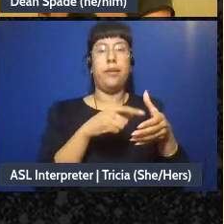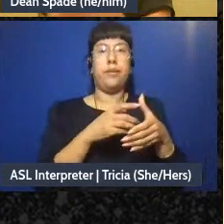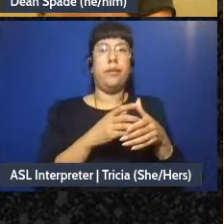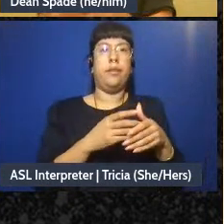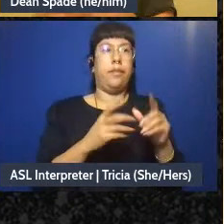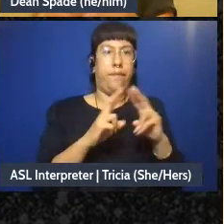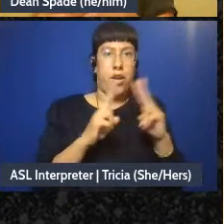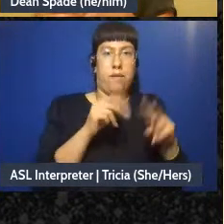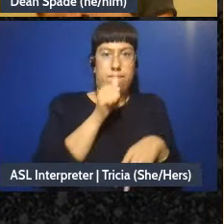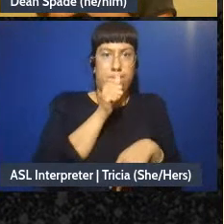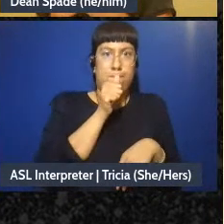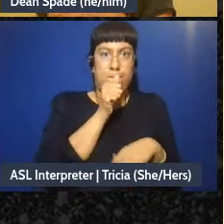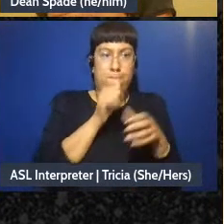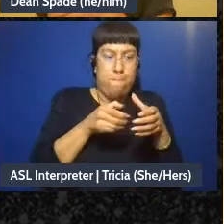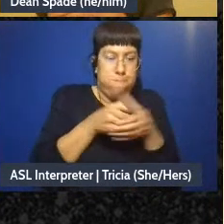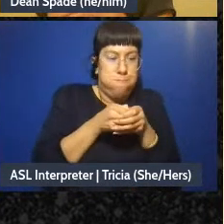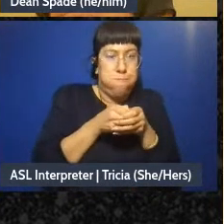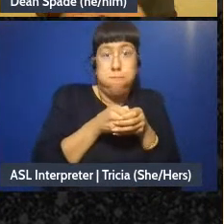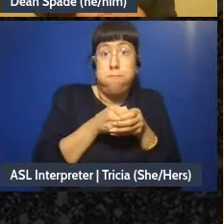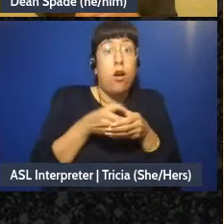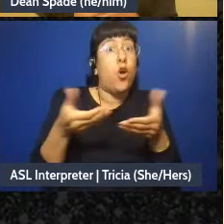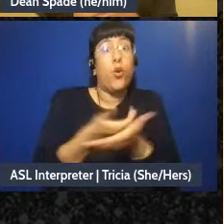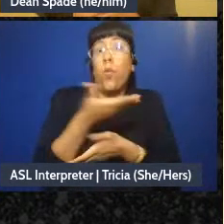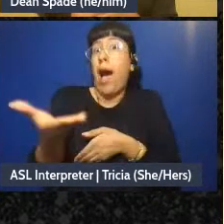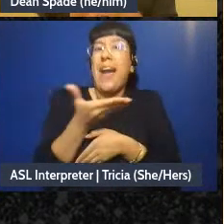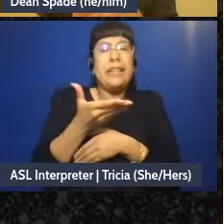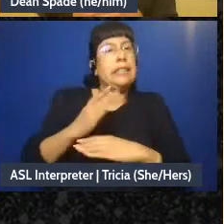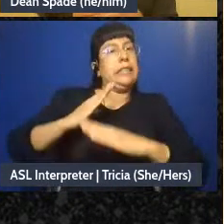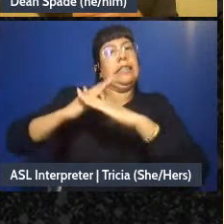that new, you know, people - new people can't enter and people inside are likely to burn out,